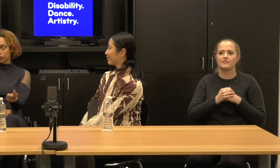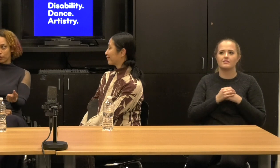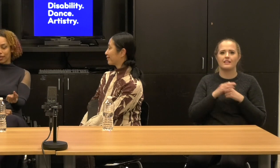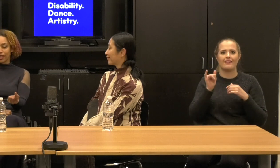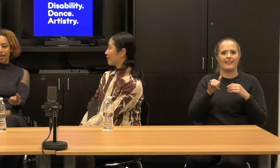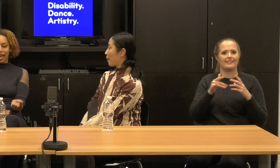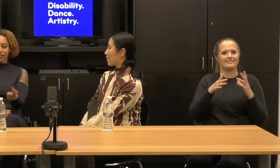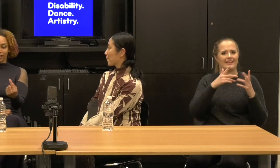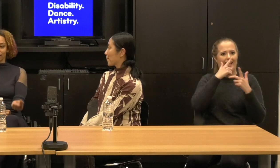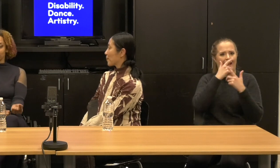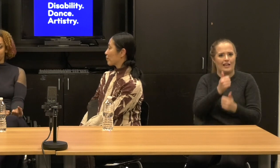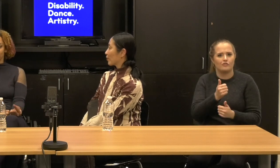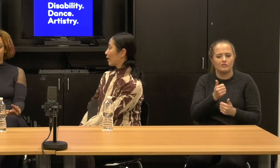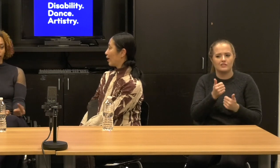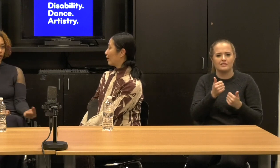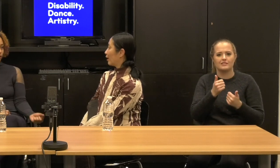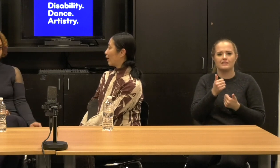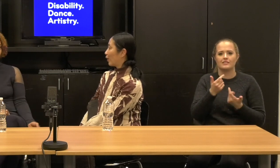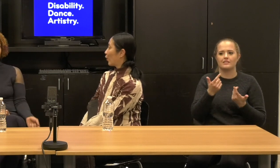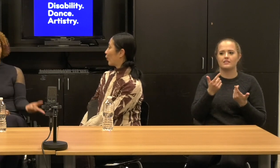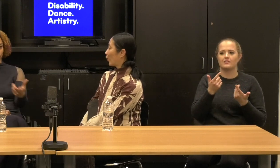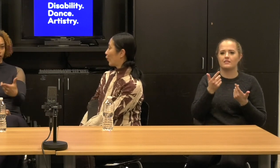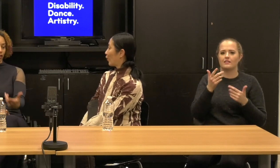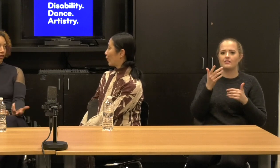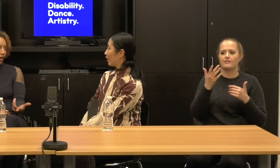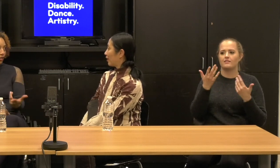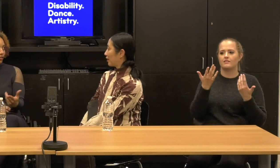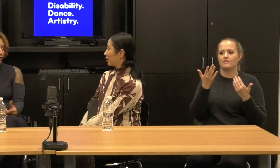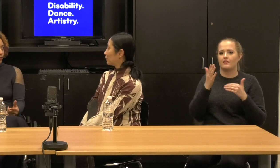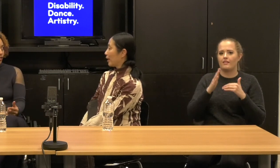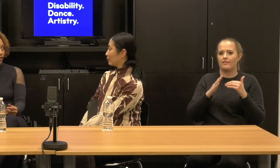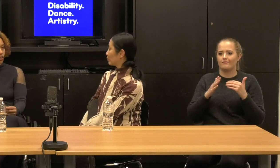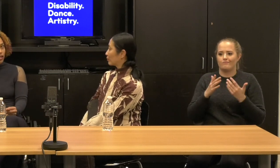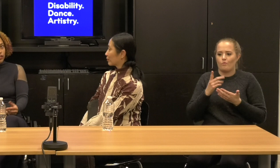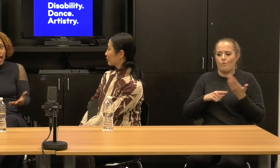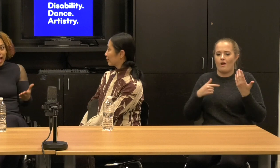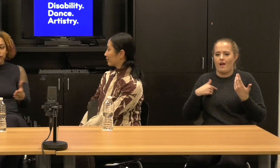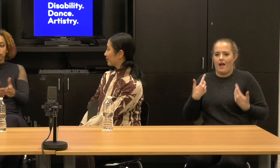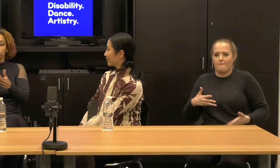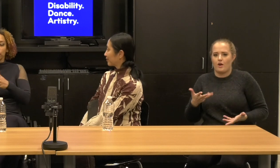It's synthetic to me as it is, you know, the kind of stuff that laurel and I are doing onstage.